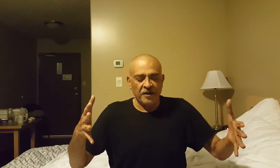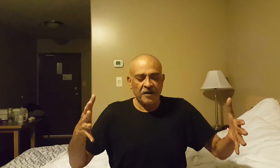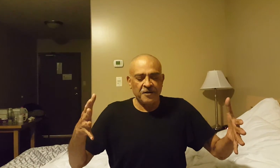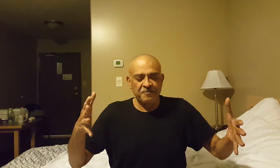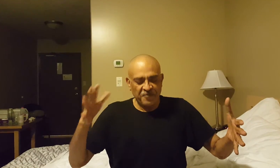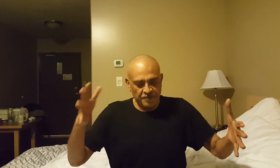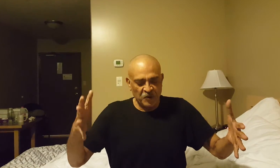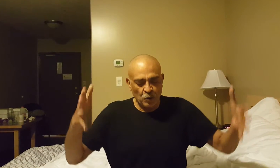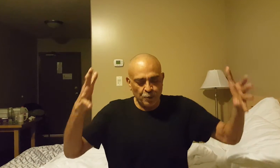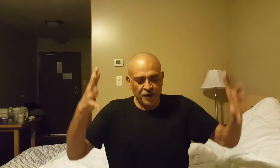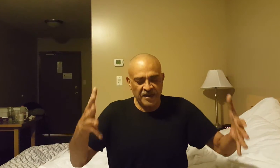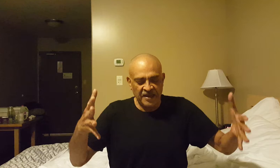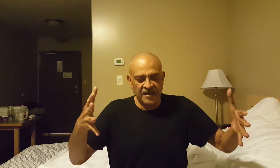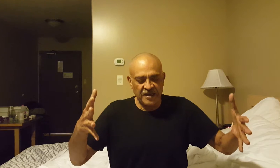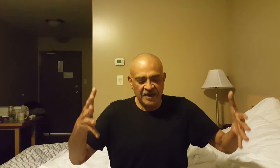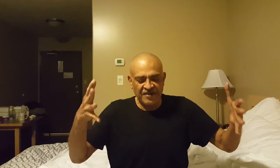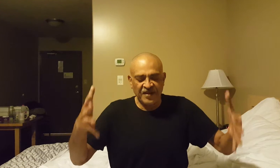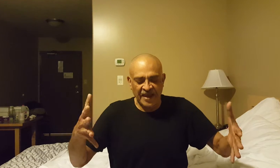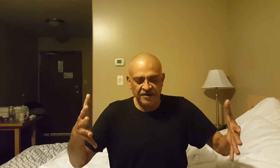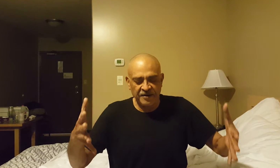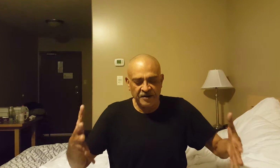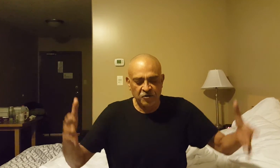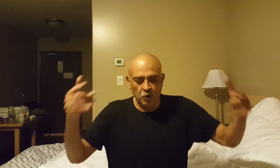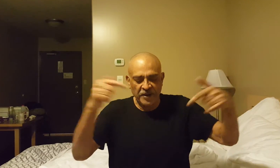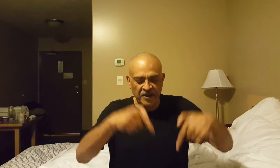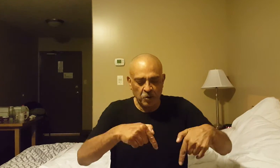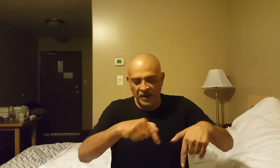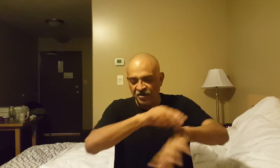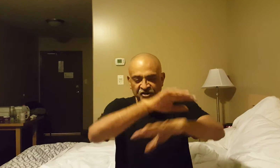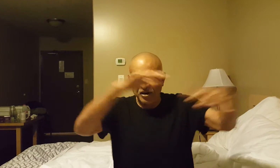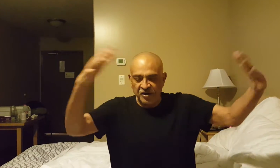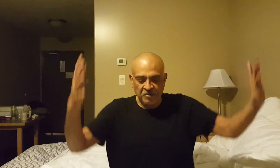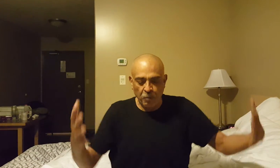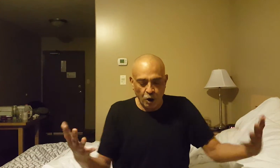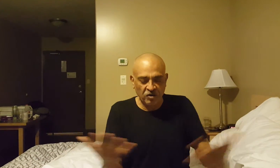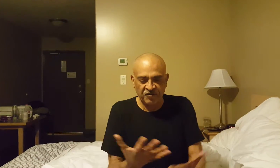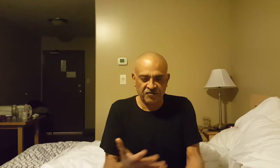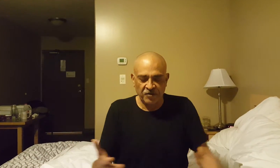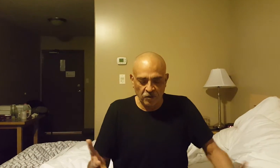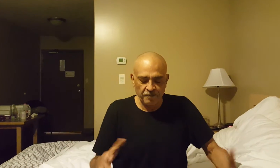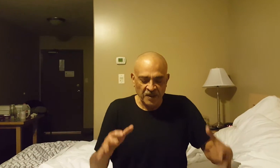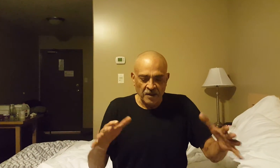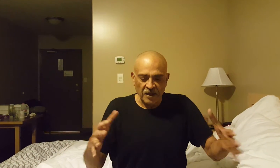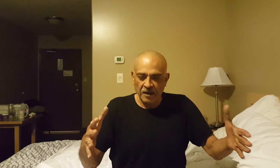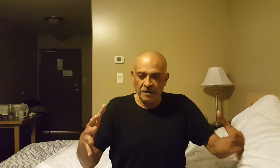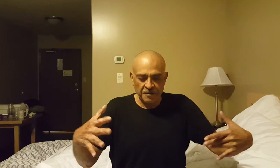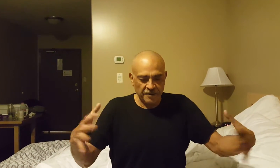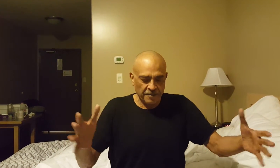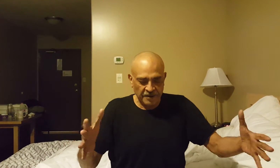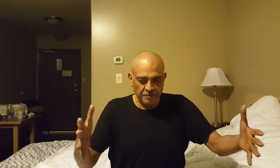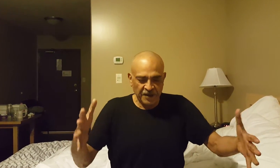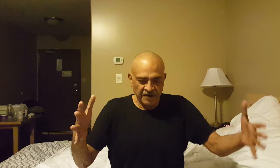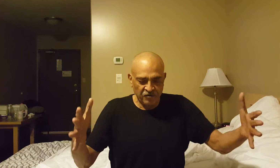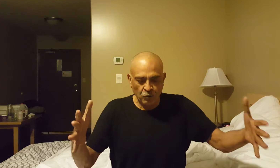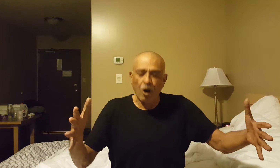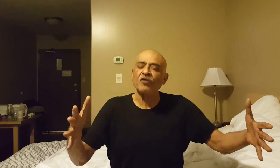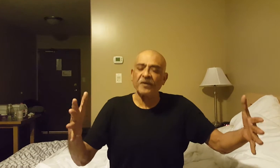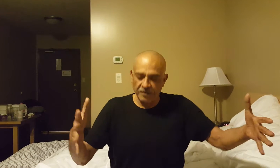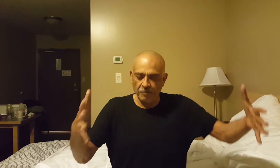you put a live cat into a well-shielded box, bigger than a shoebox, but